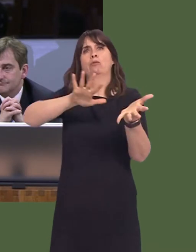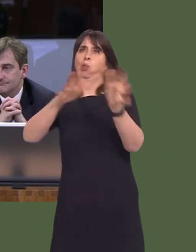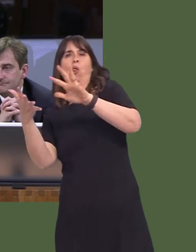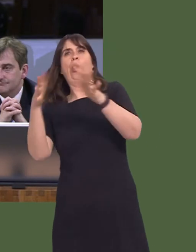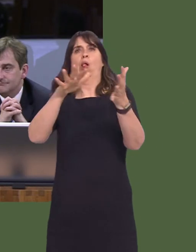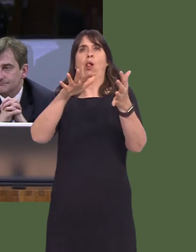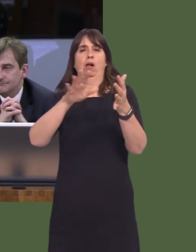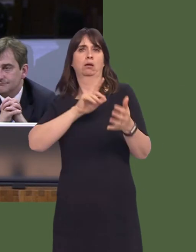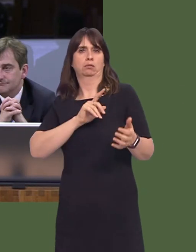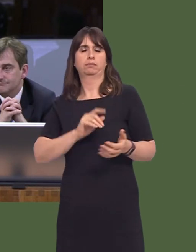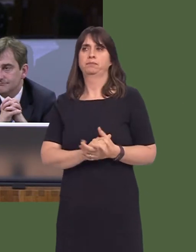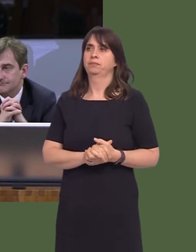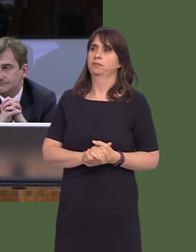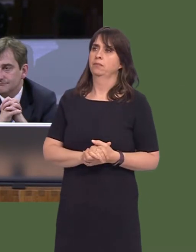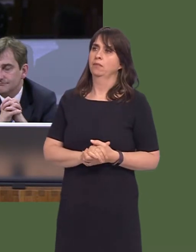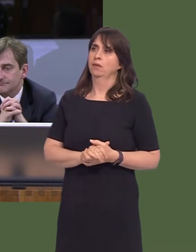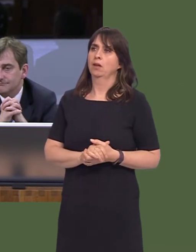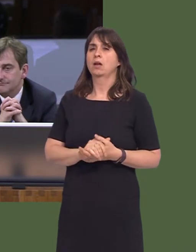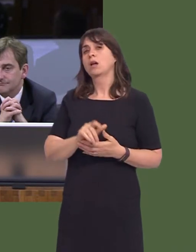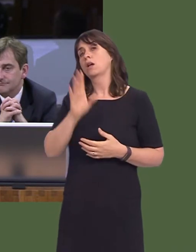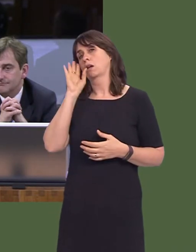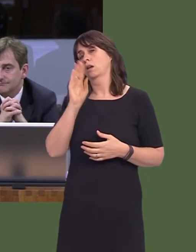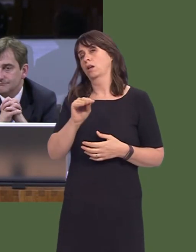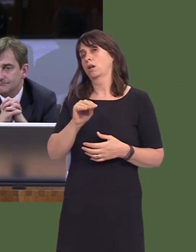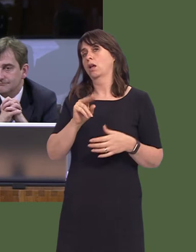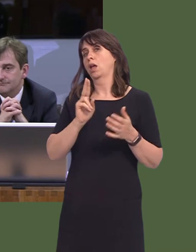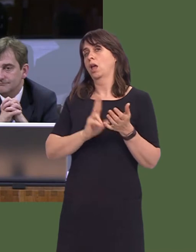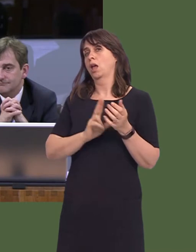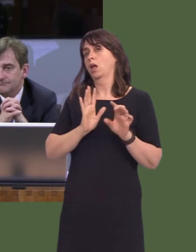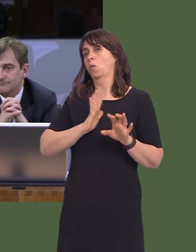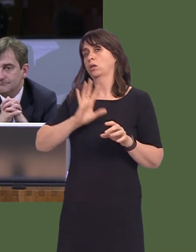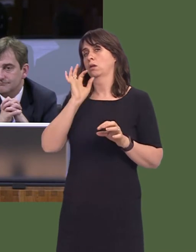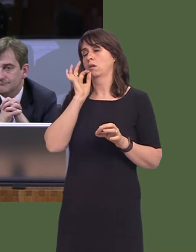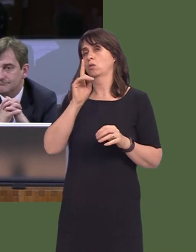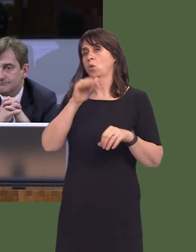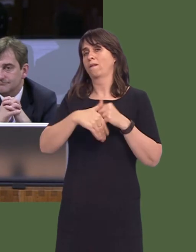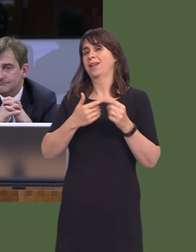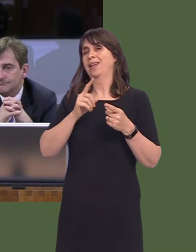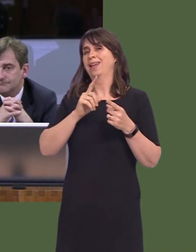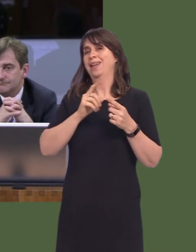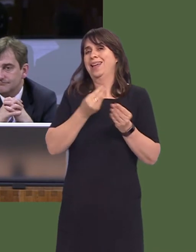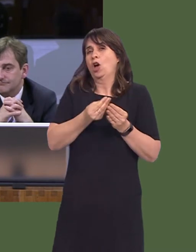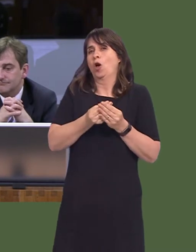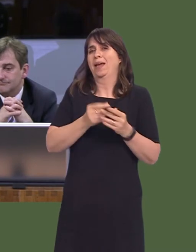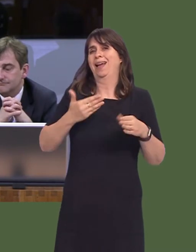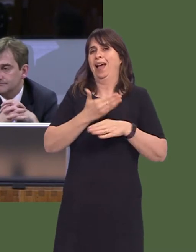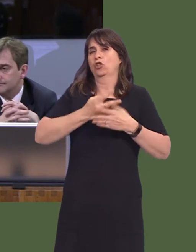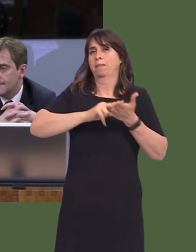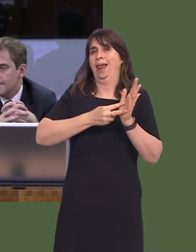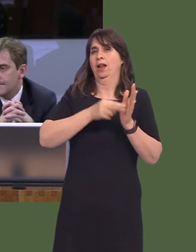of what we require here in Wales. With that in mind, First Minister, I'd like to ask you about the economic action plan that was brought forward by the Welsh Government